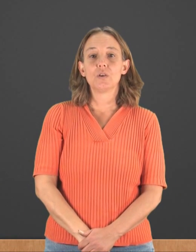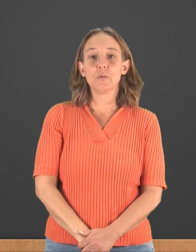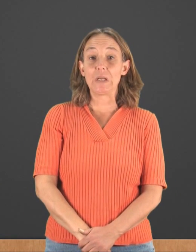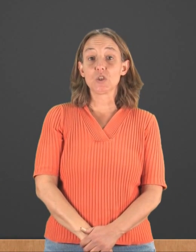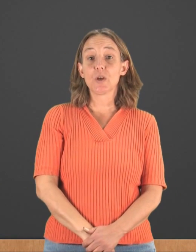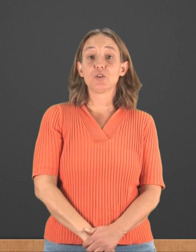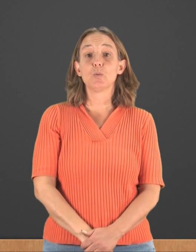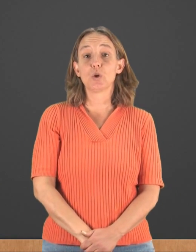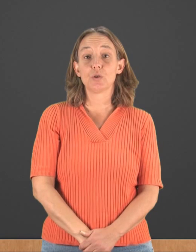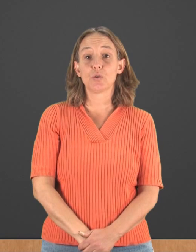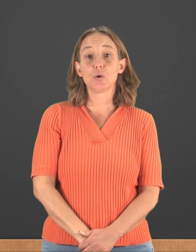W-H question words